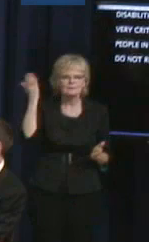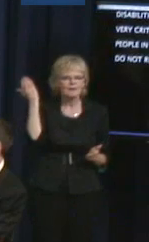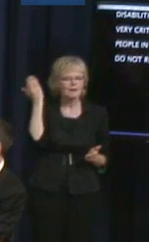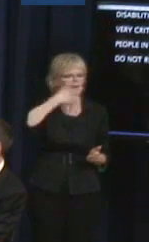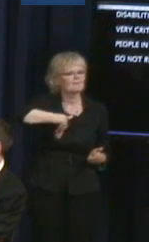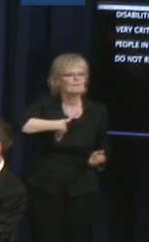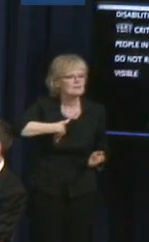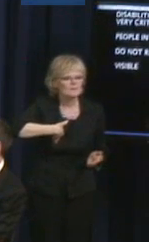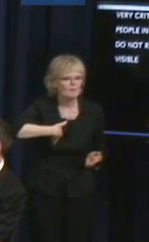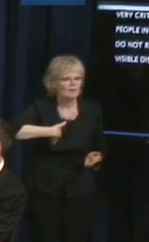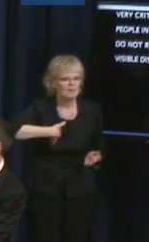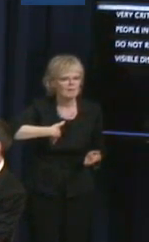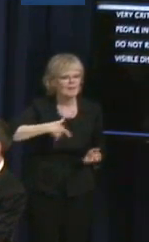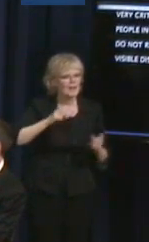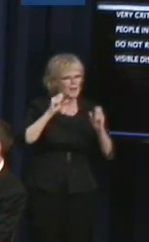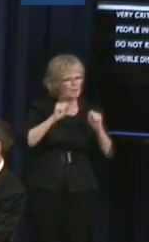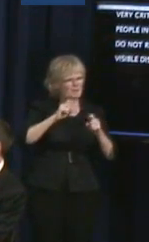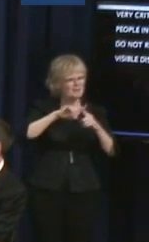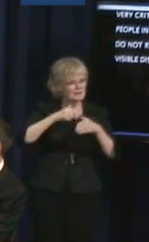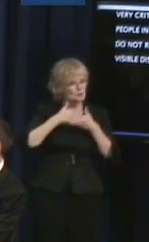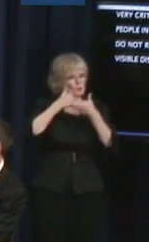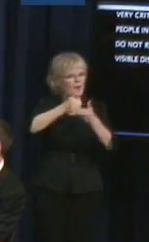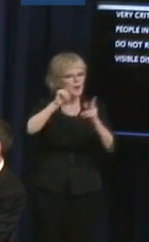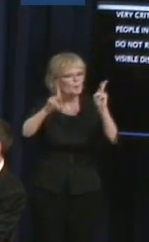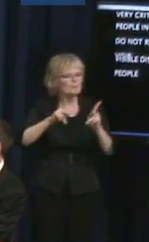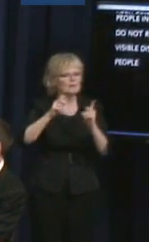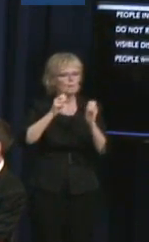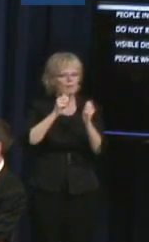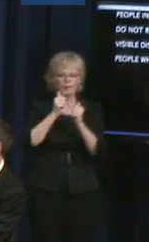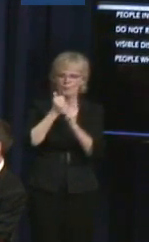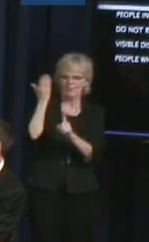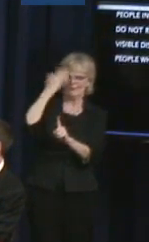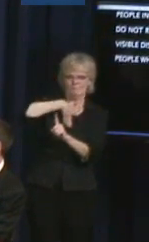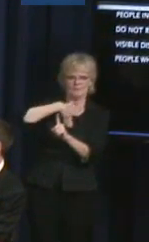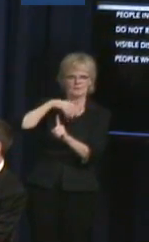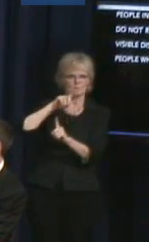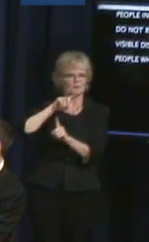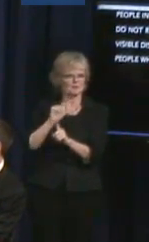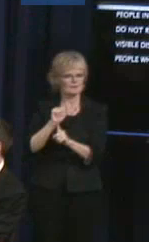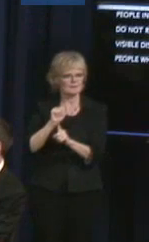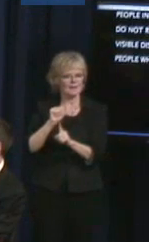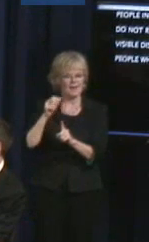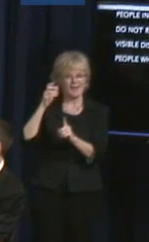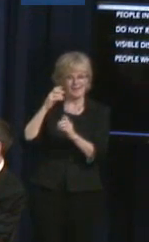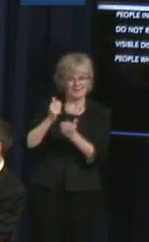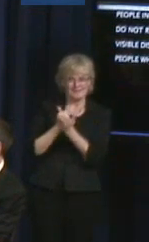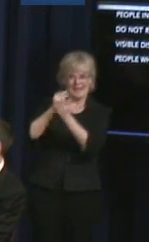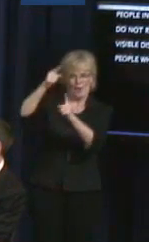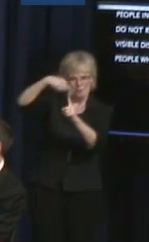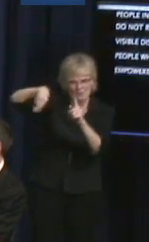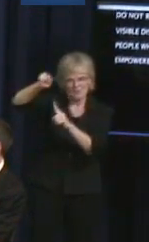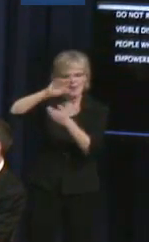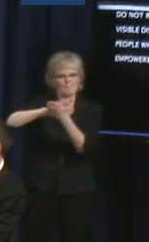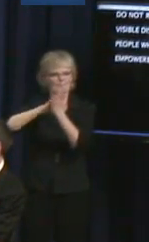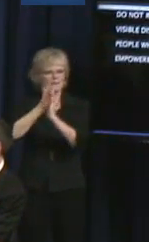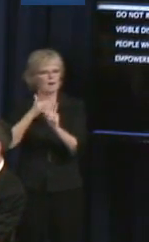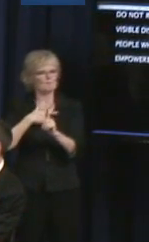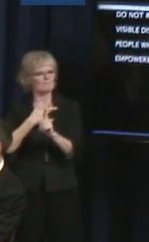And the ability to help people who have invisible disabilities to feel empowered, to speak out for